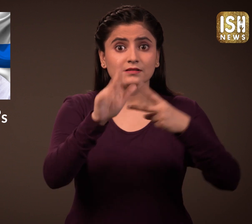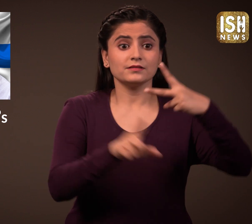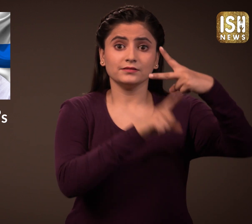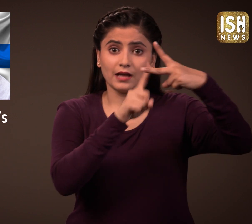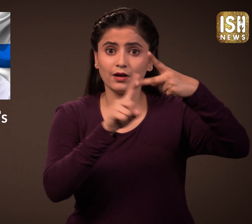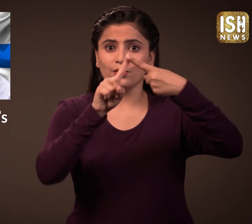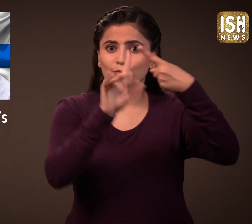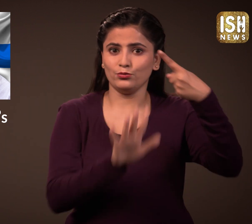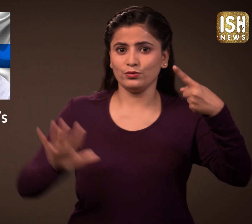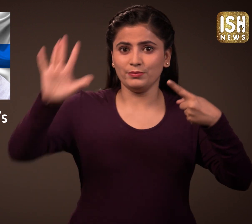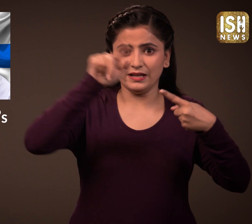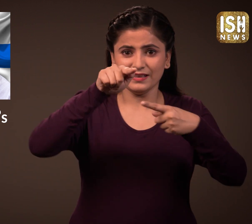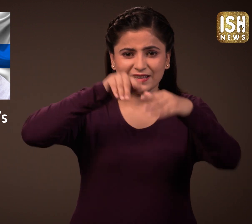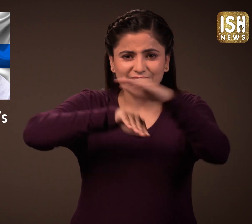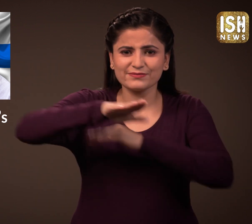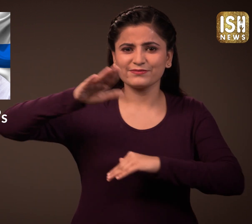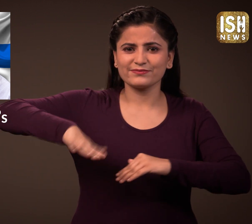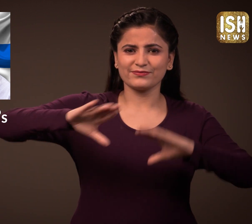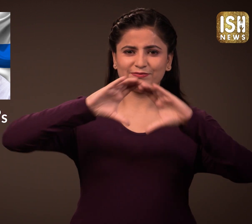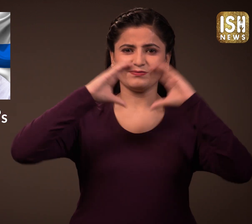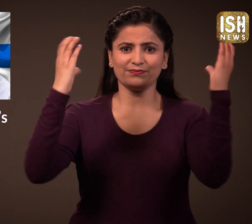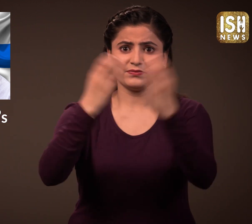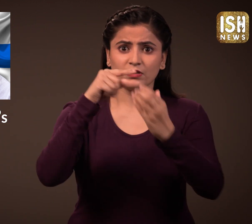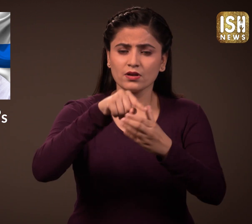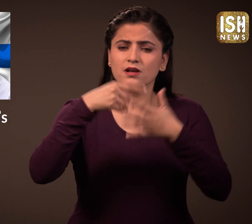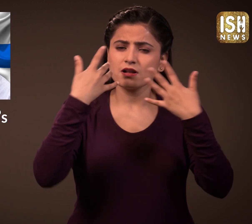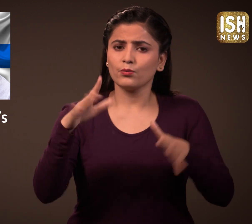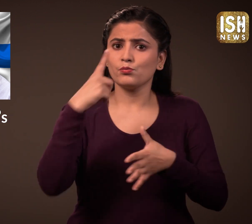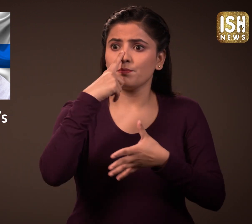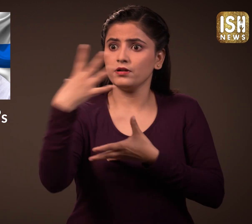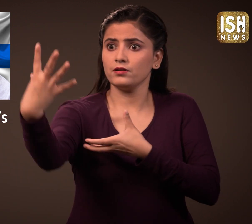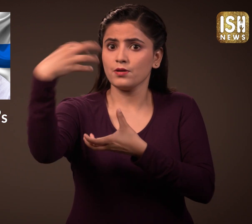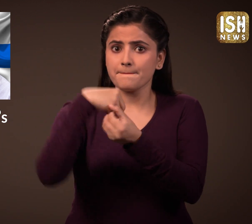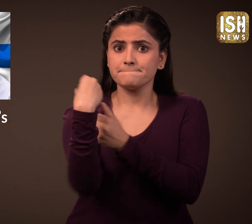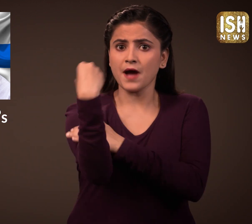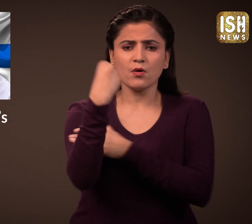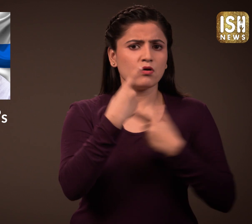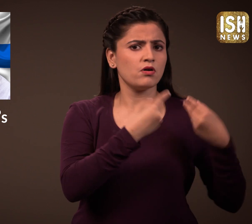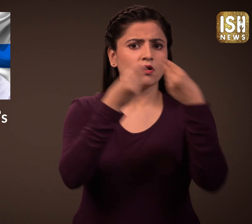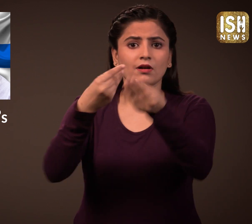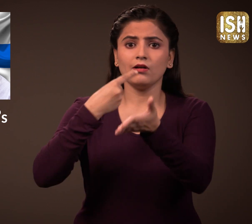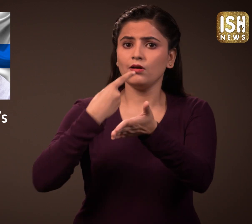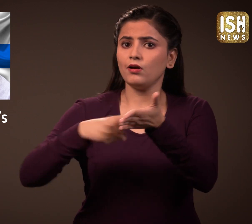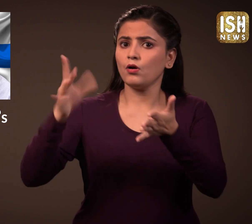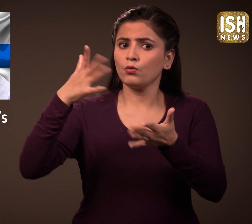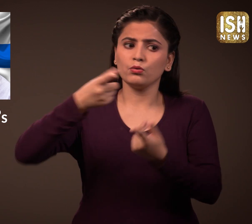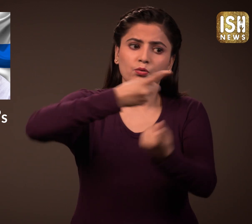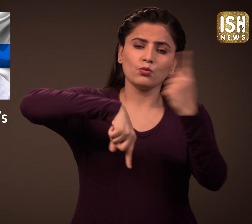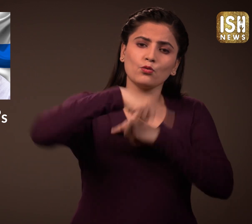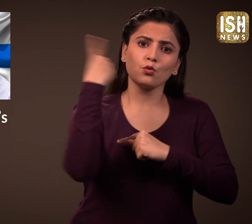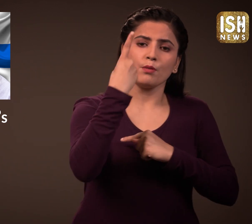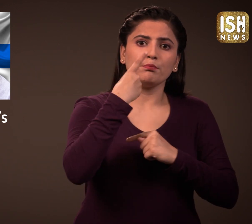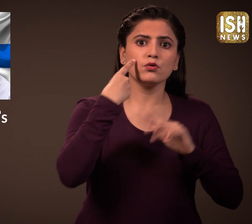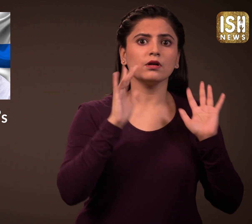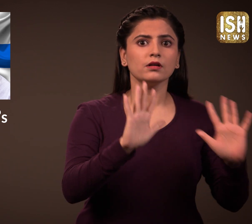In Europe, women were not allowed to be a part of the parliament. Only men were allowed.